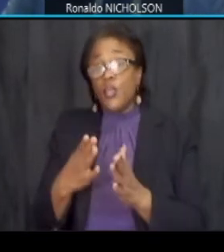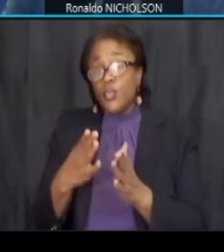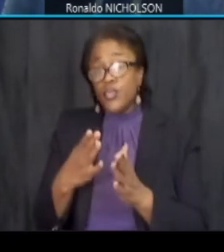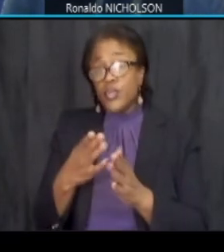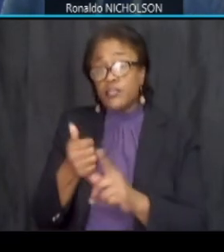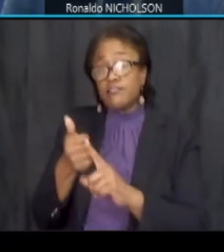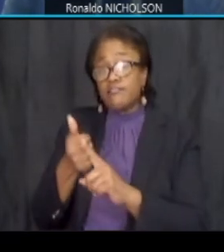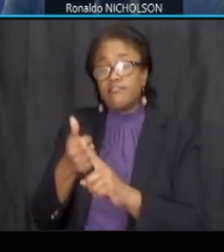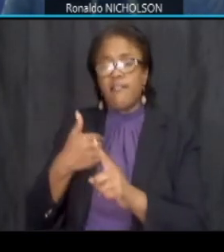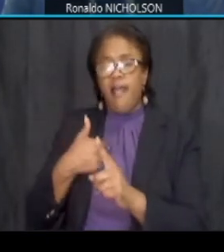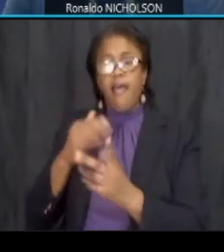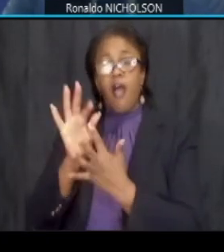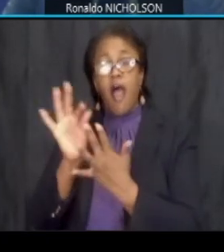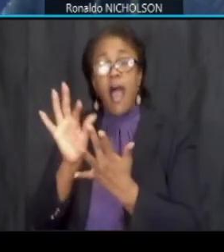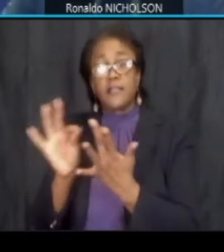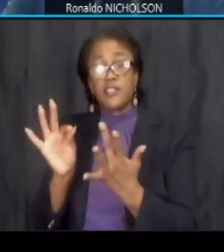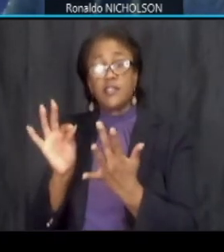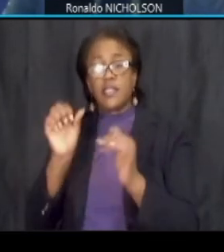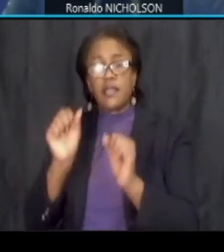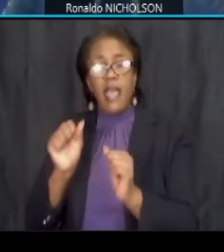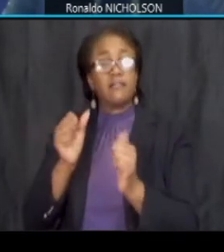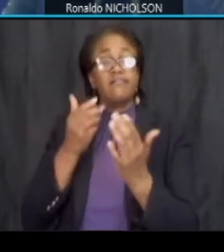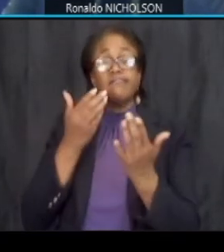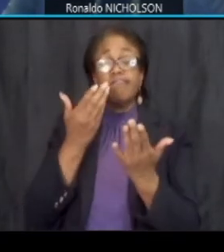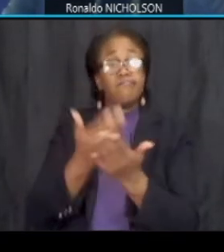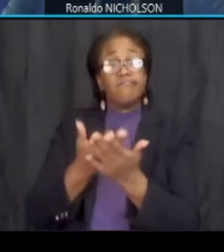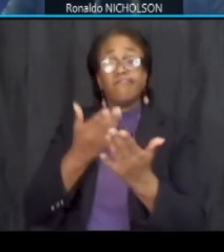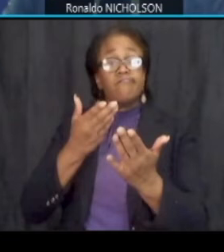options in order to get throughout the benning road corridor